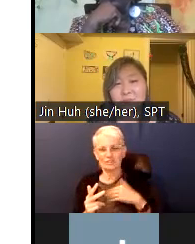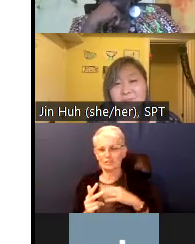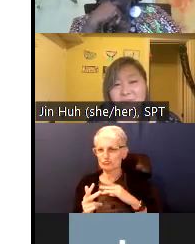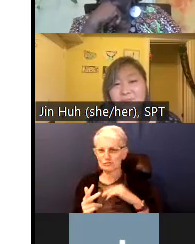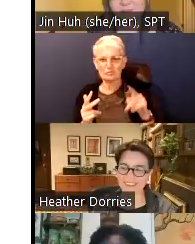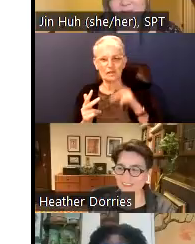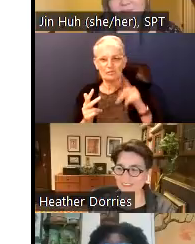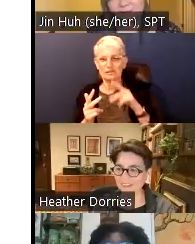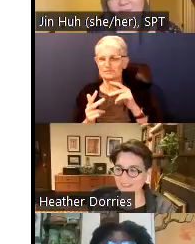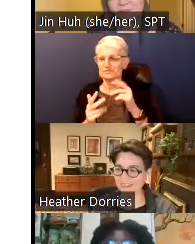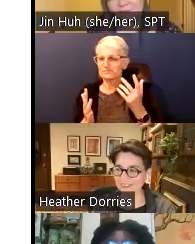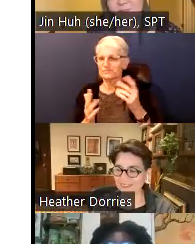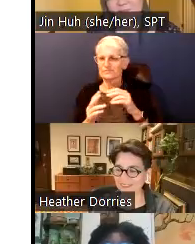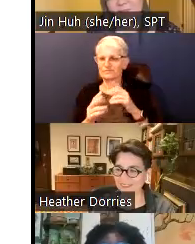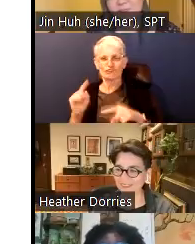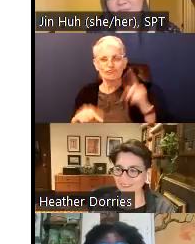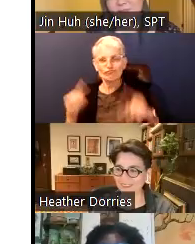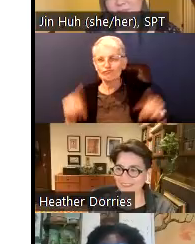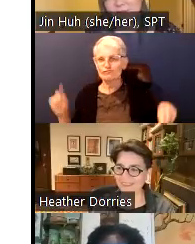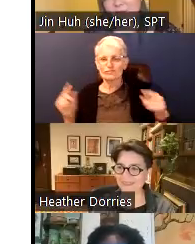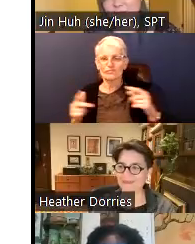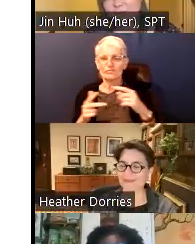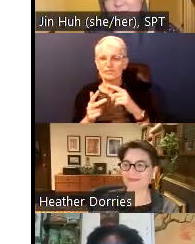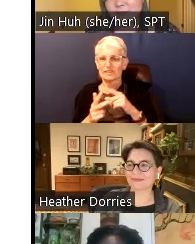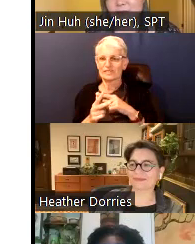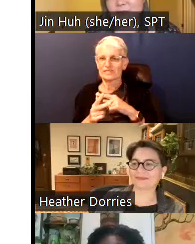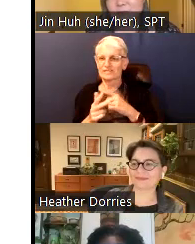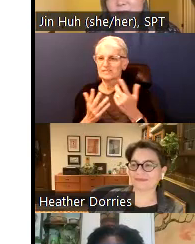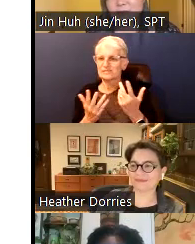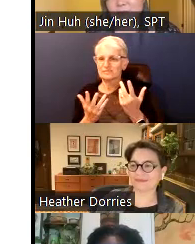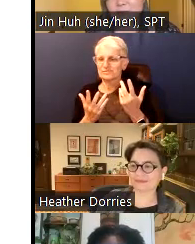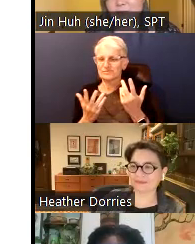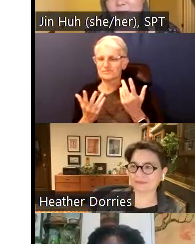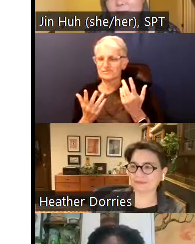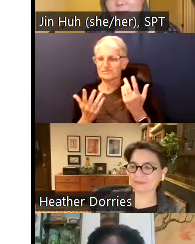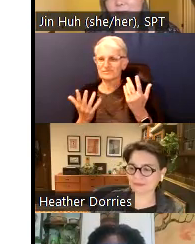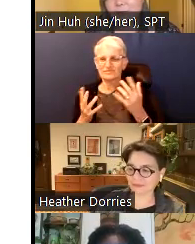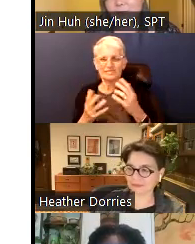We will share a bit more info at the end of the session.